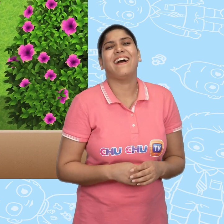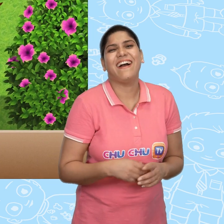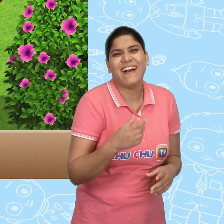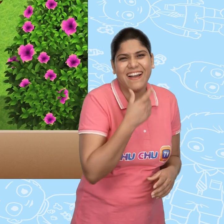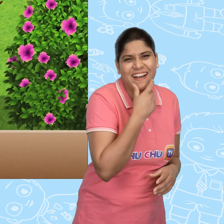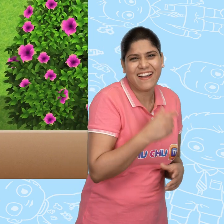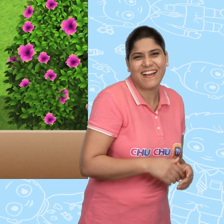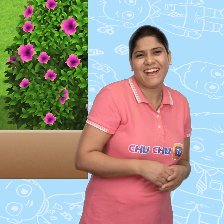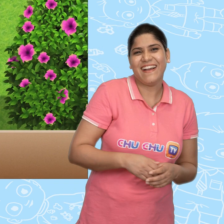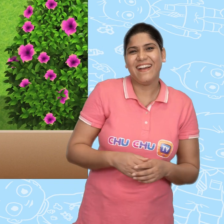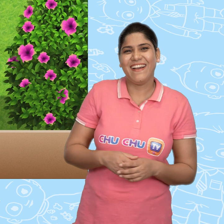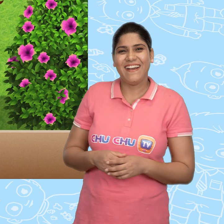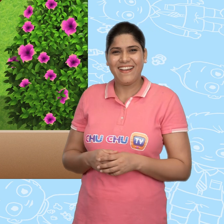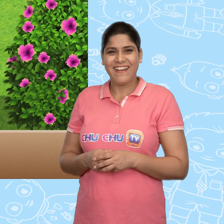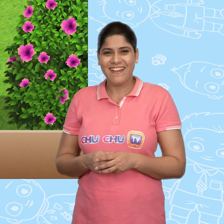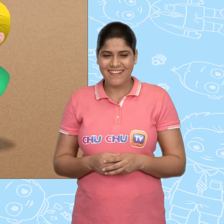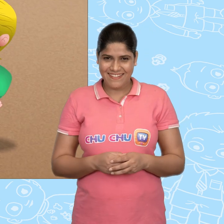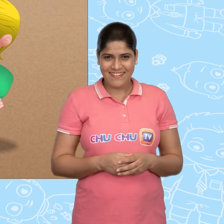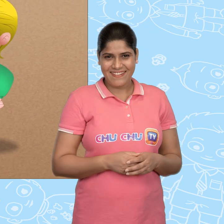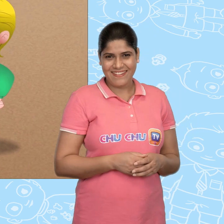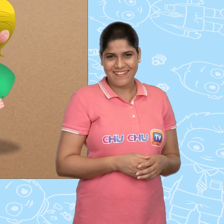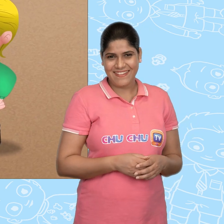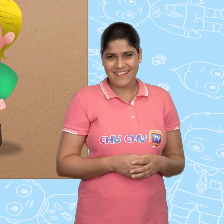Tee hee hee!